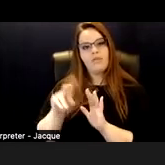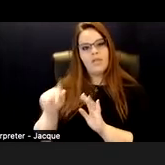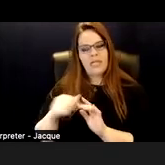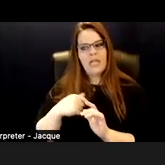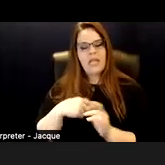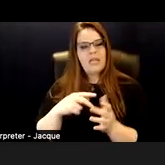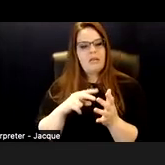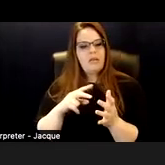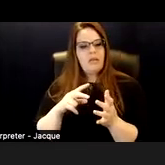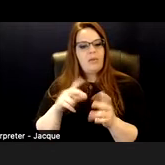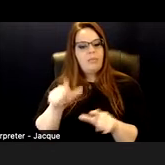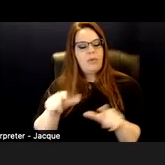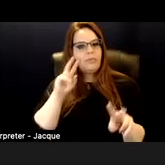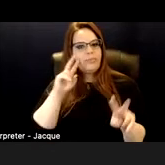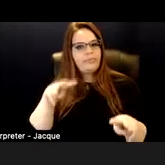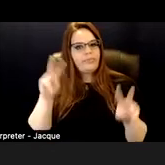in your bloodline, from your ancestors,